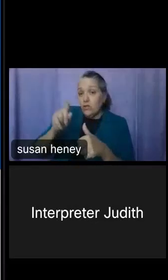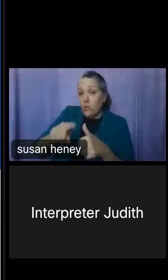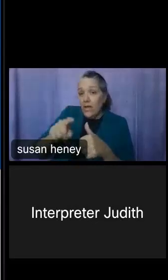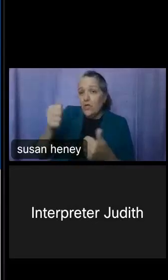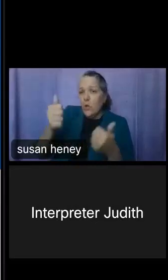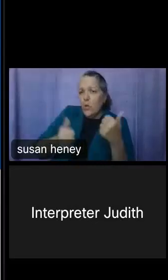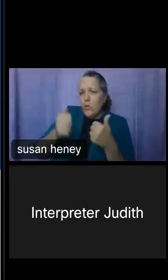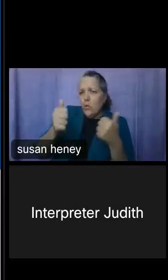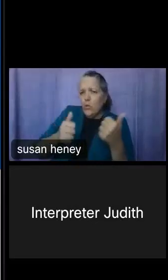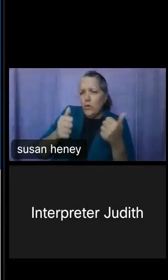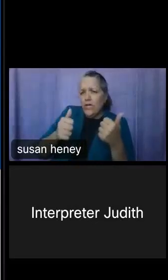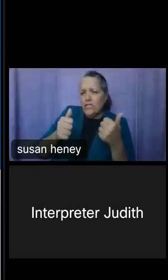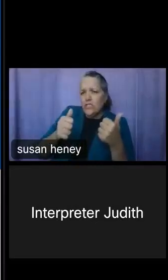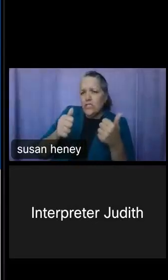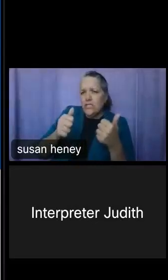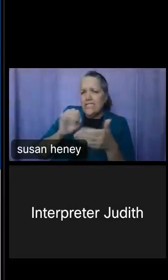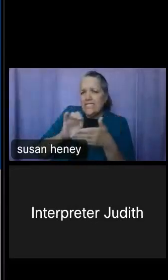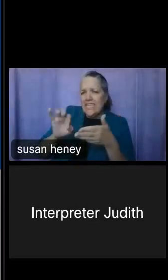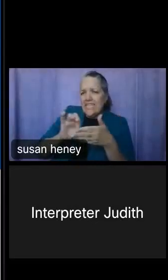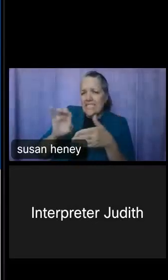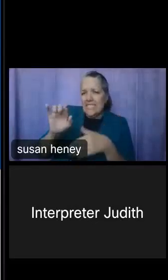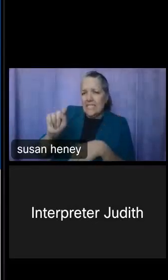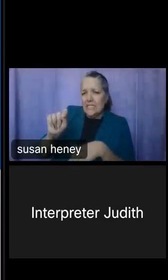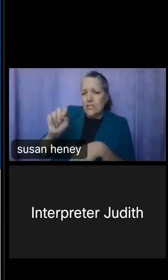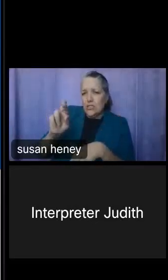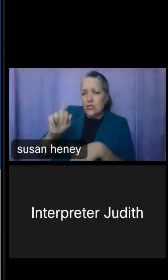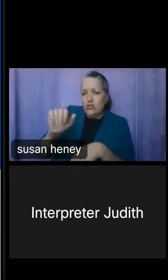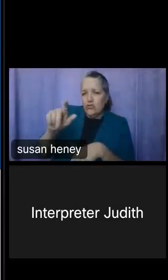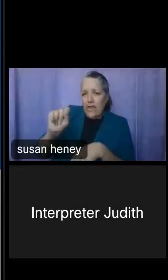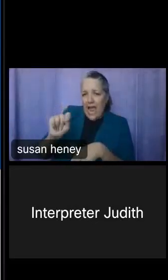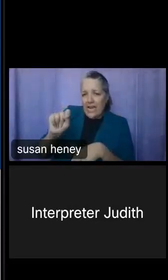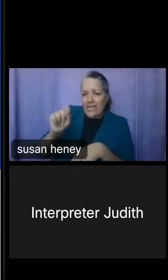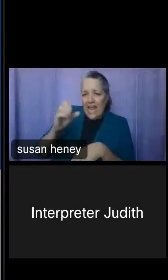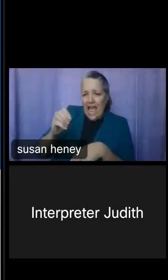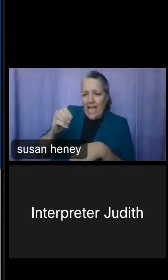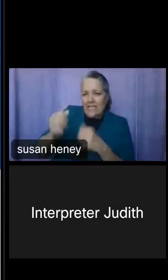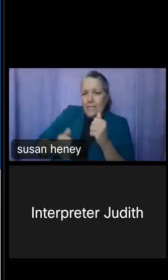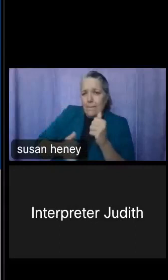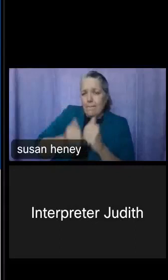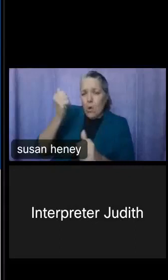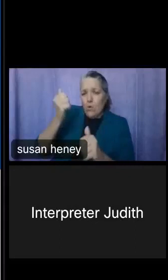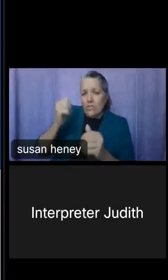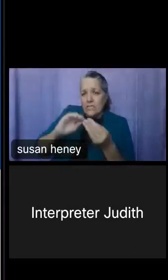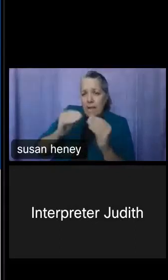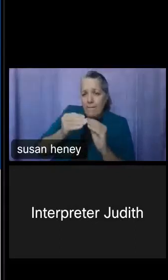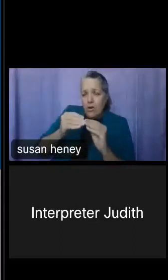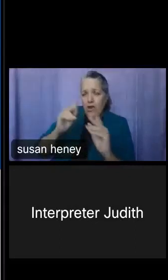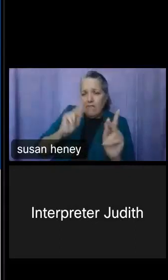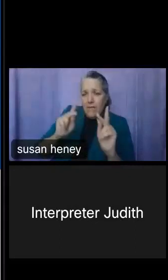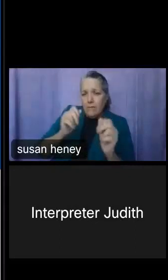tract has the highest percentage of people with a hearing difficulty? We're still in